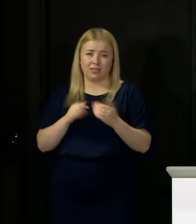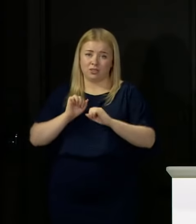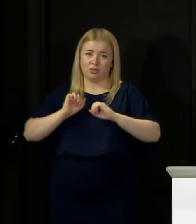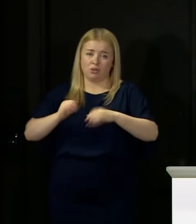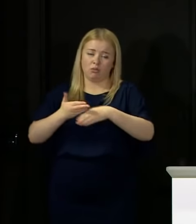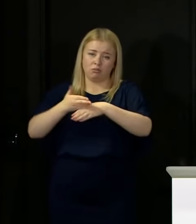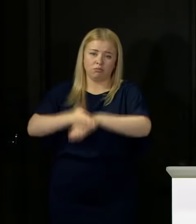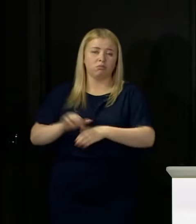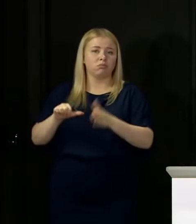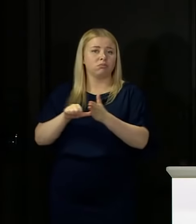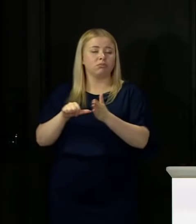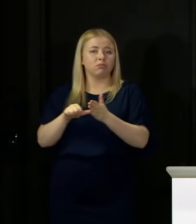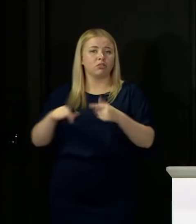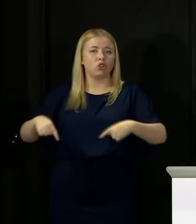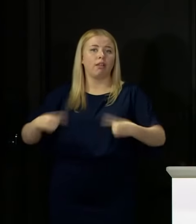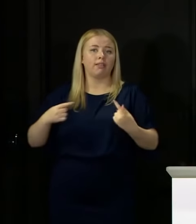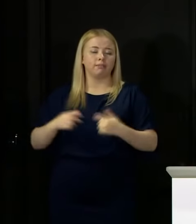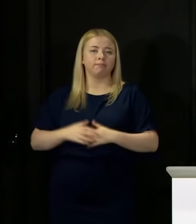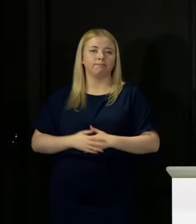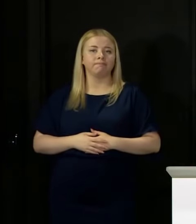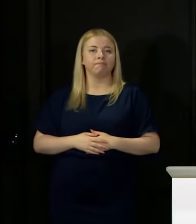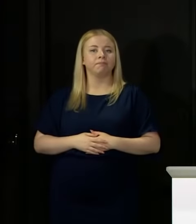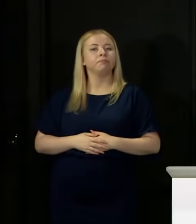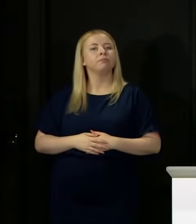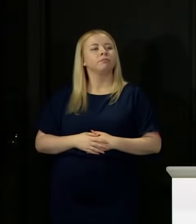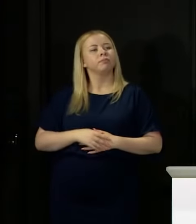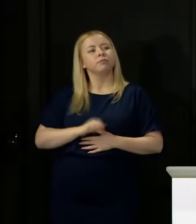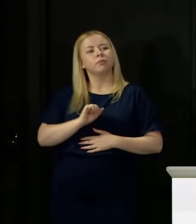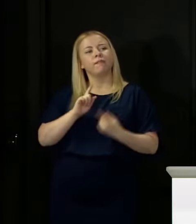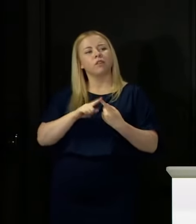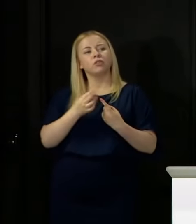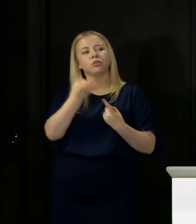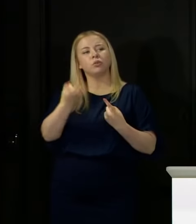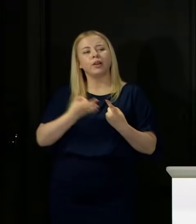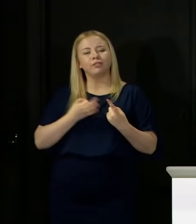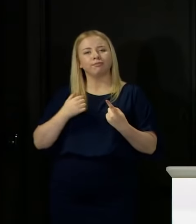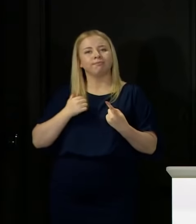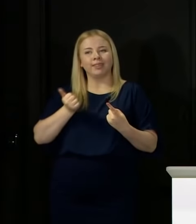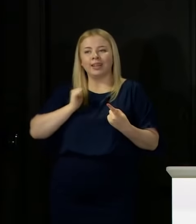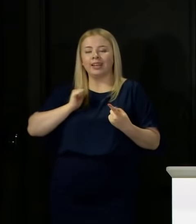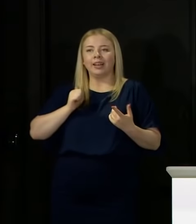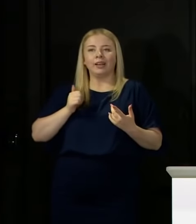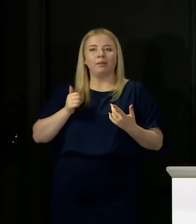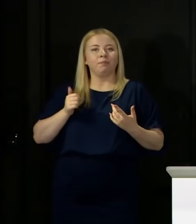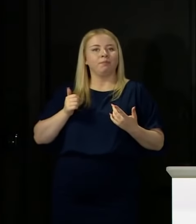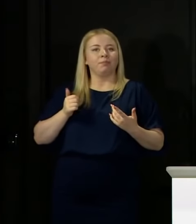And on the first point, you know, I suspect and I bitterly regret we are in this position,